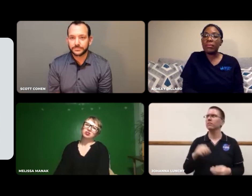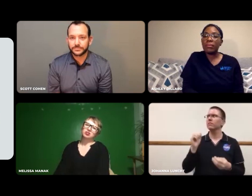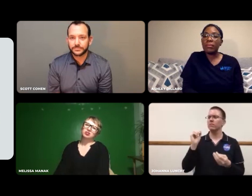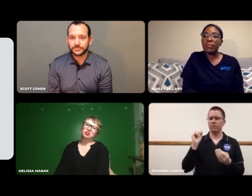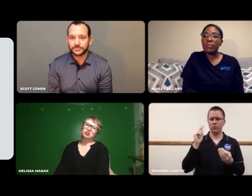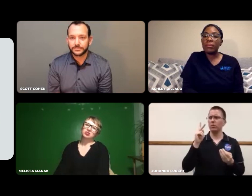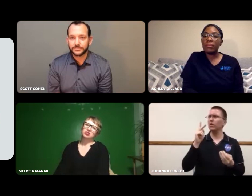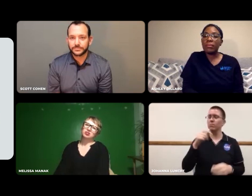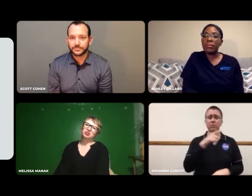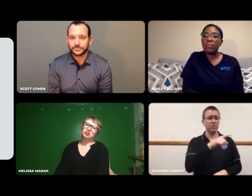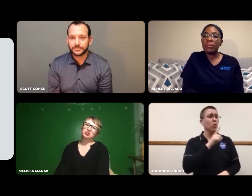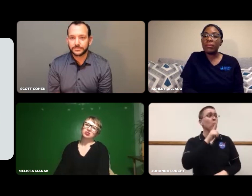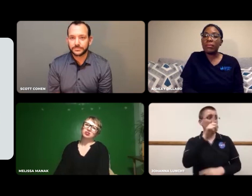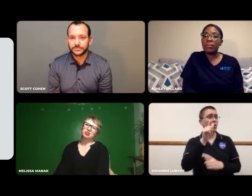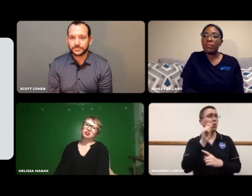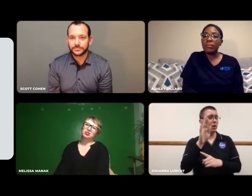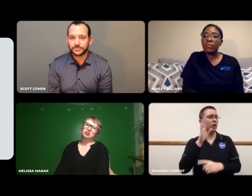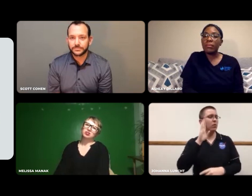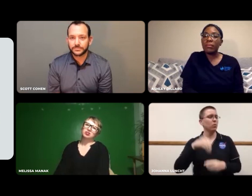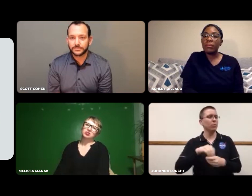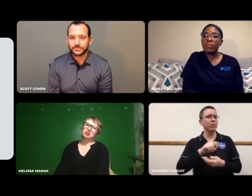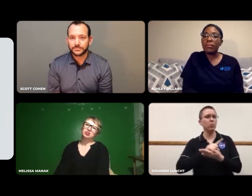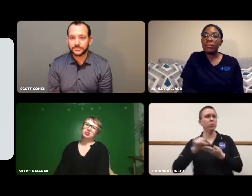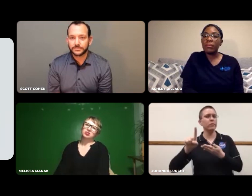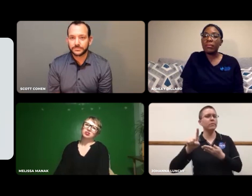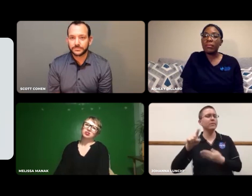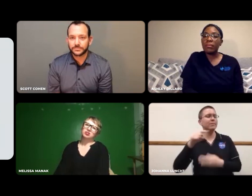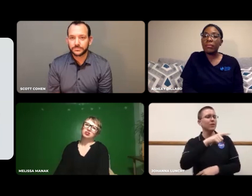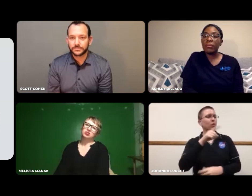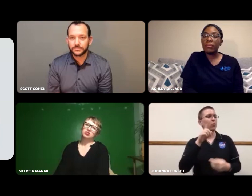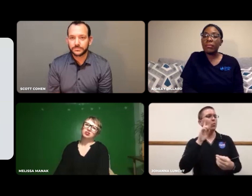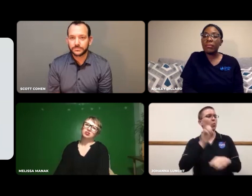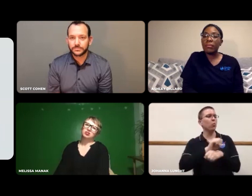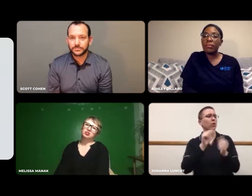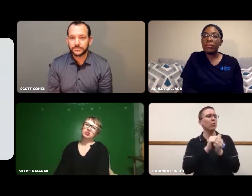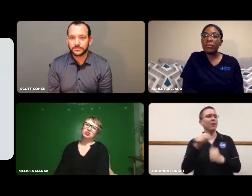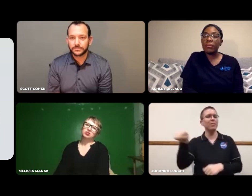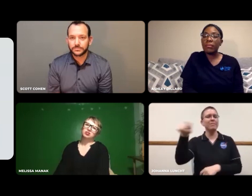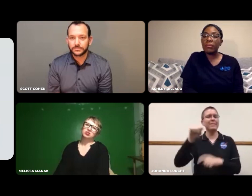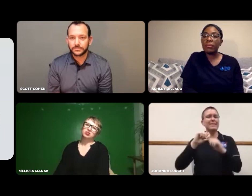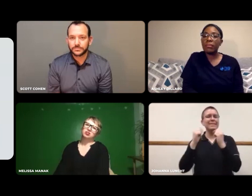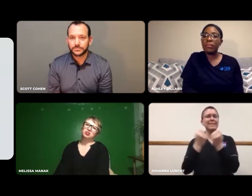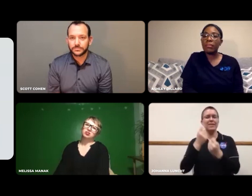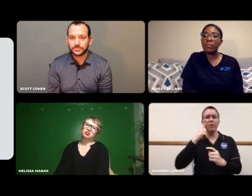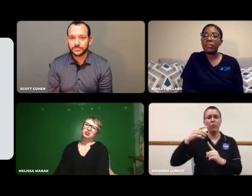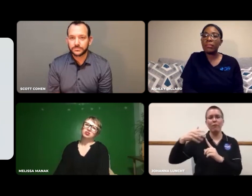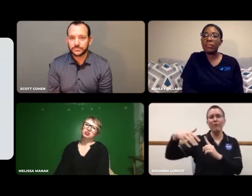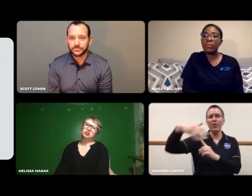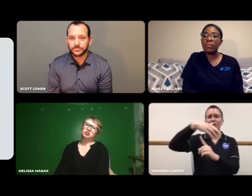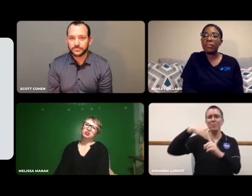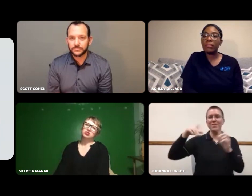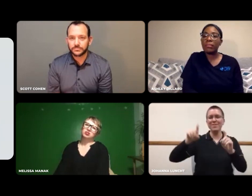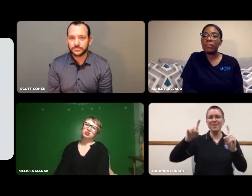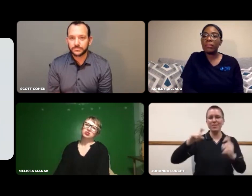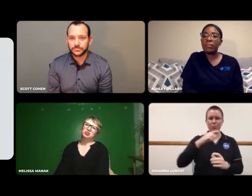He informed me that the real lab test would be in about a week. Also, I would be working with a team for environmental testing.